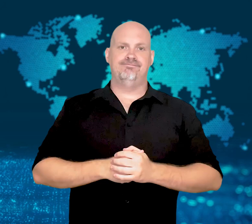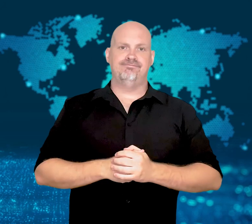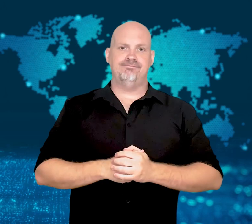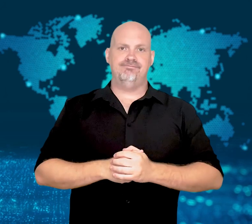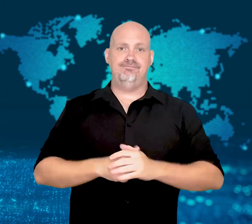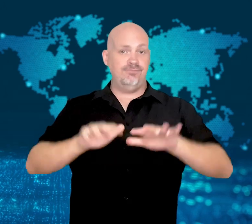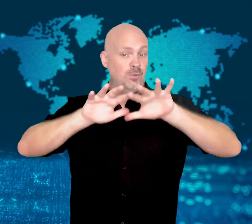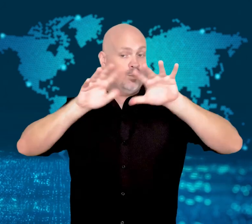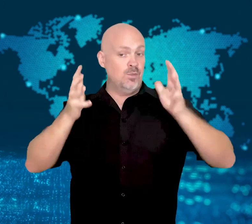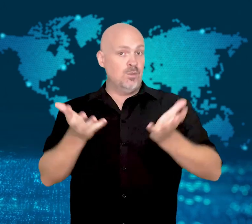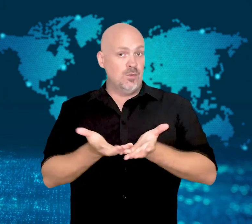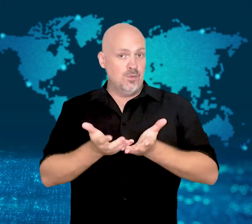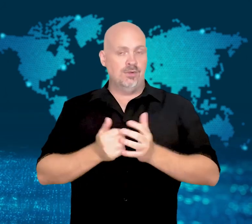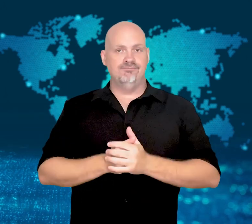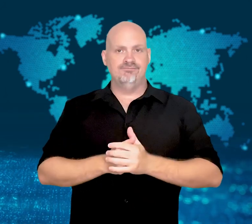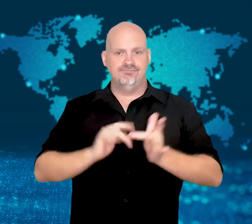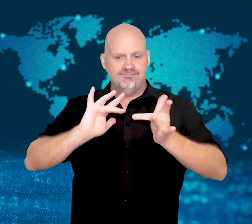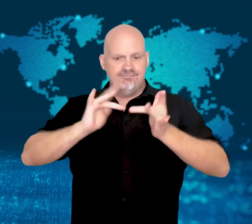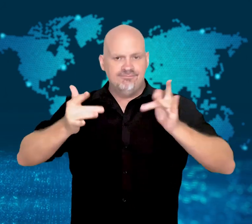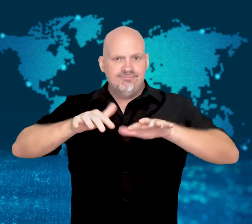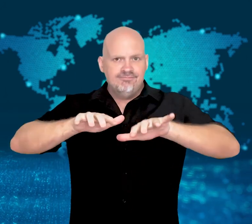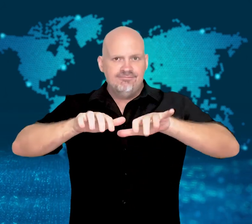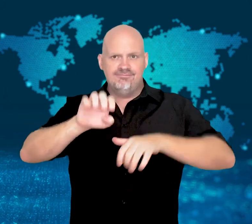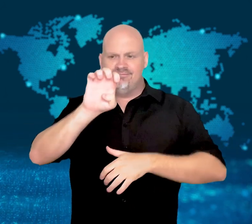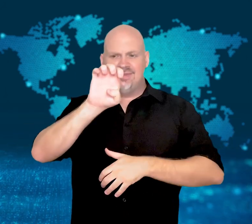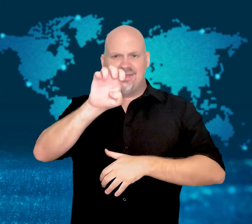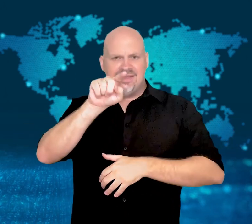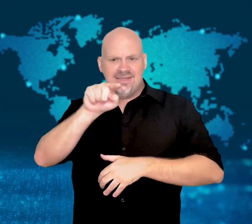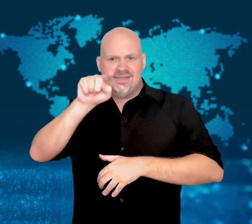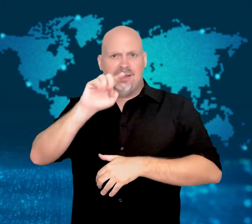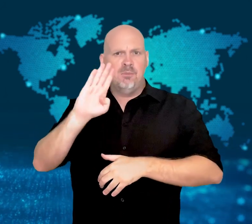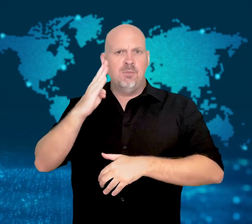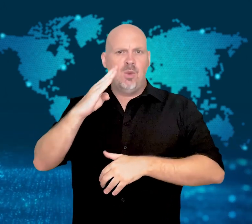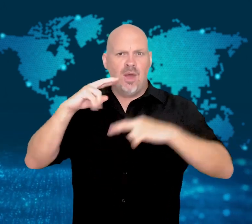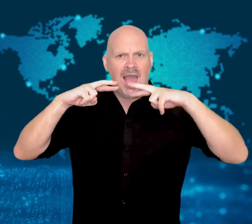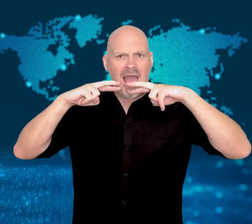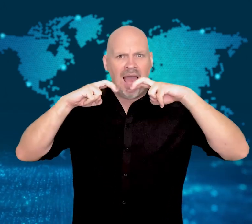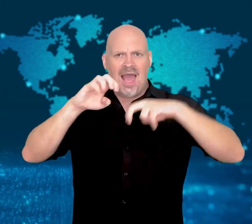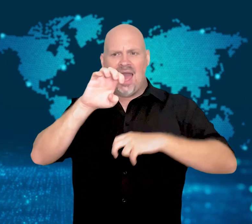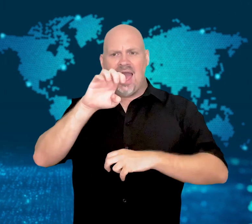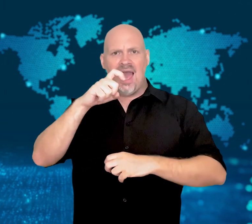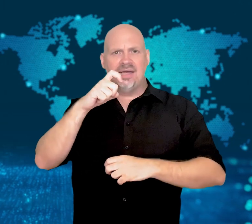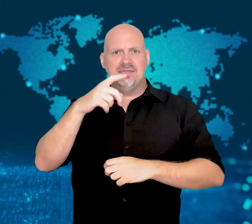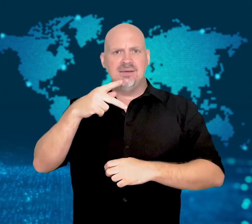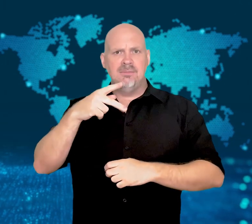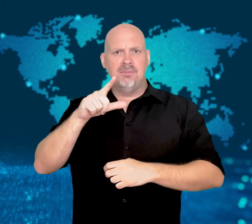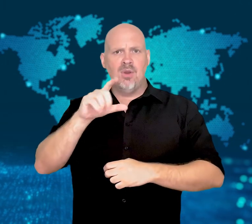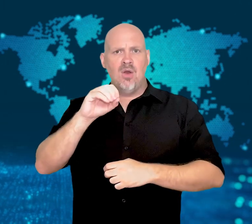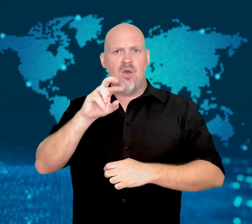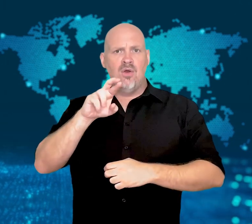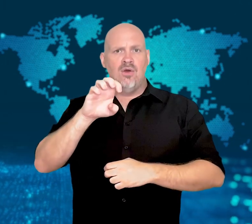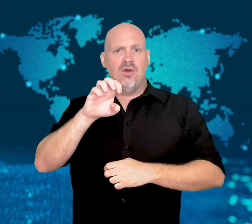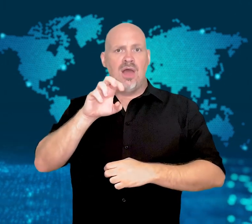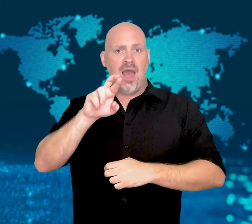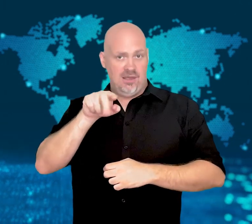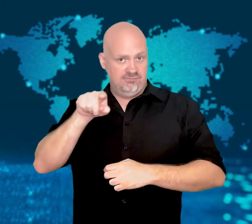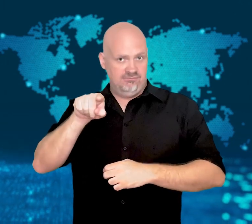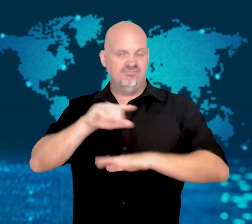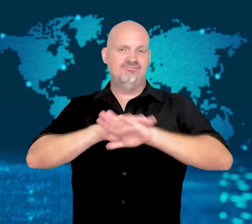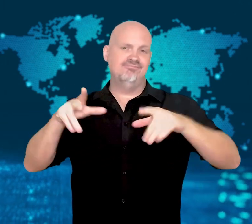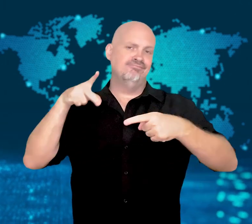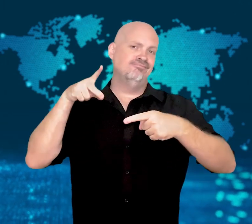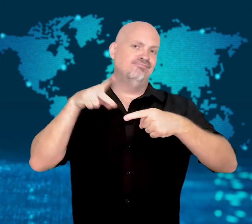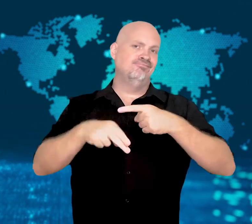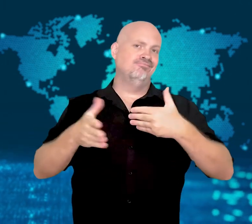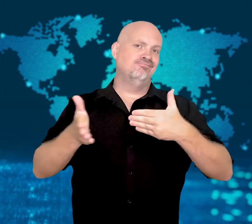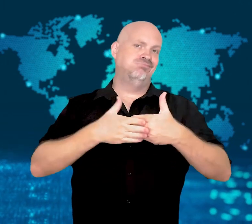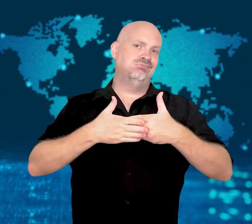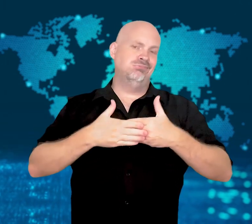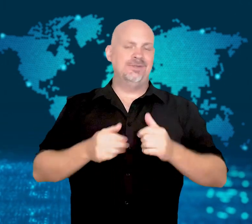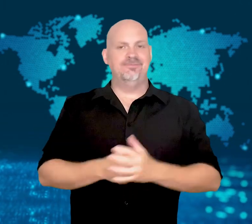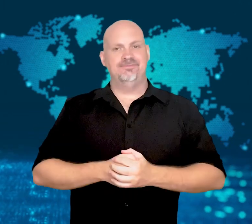Internet Explorer retired.